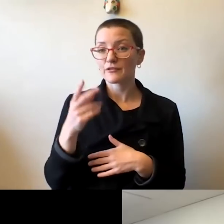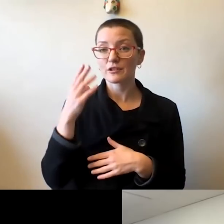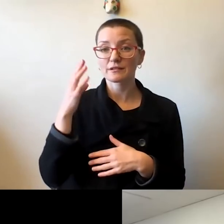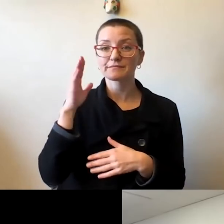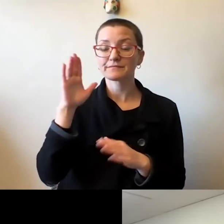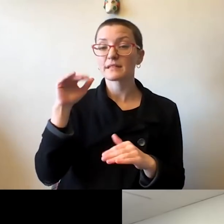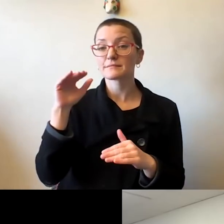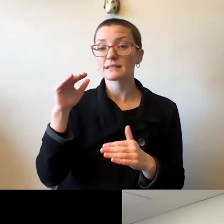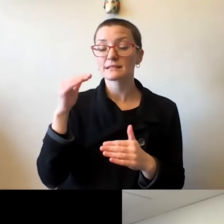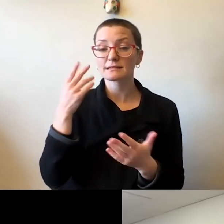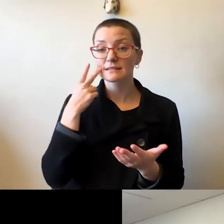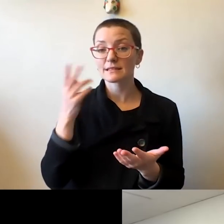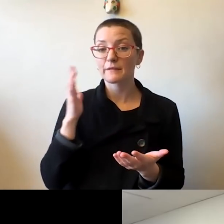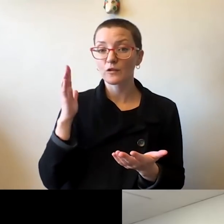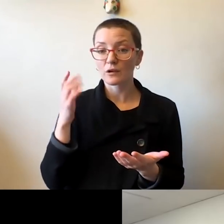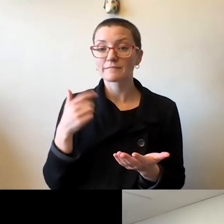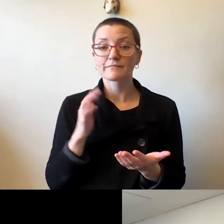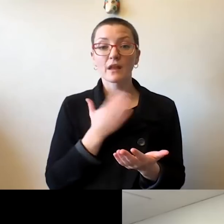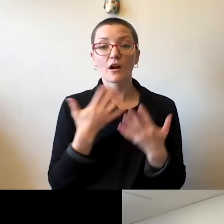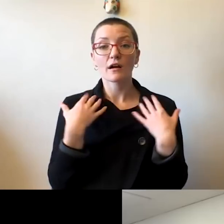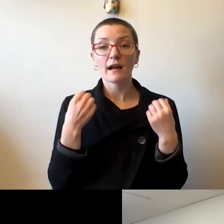of our community remains our number-one priority.